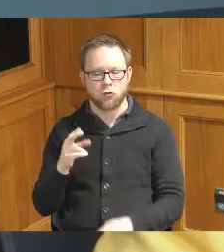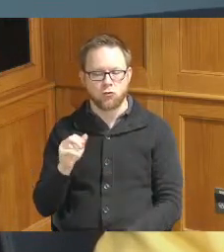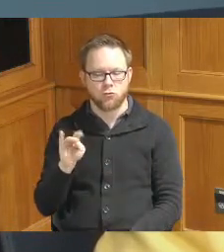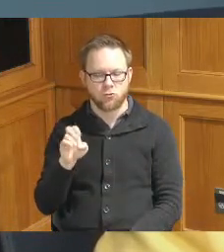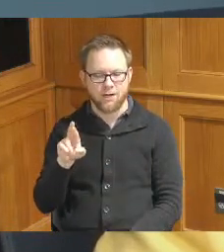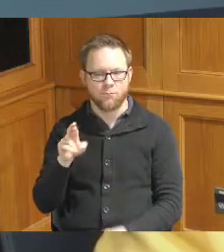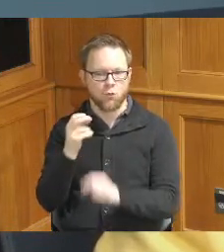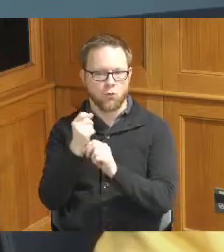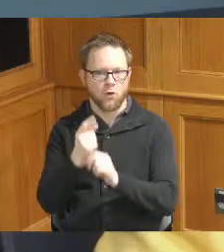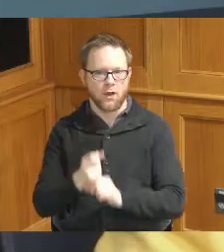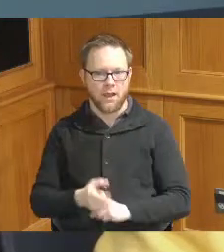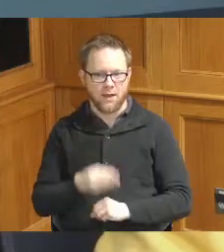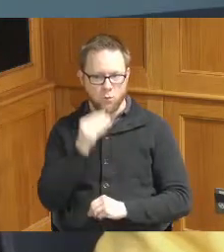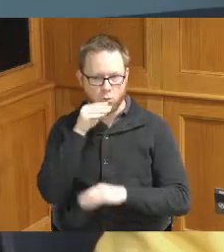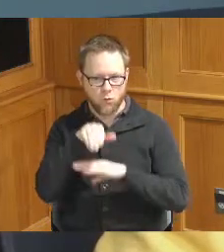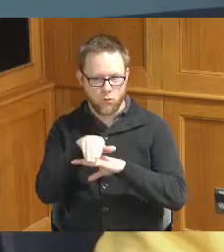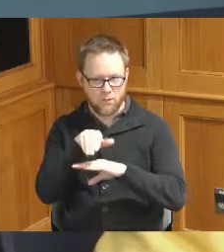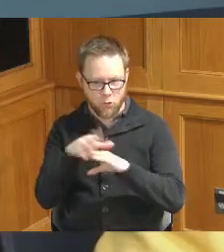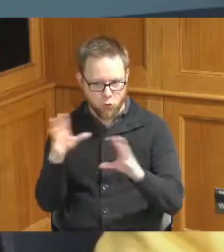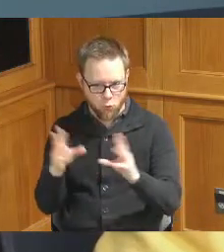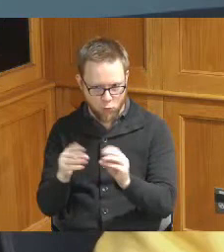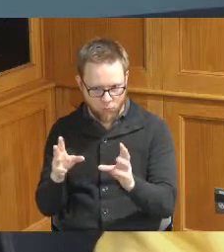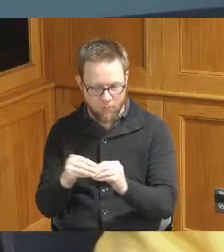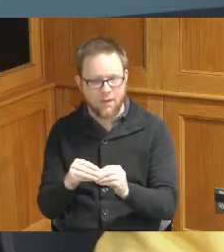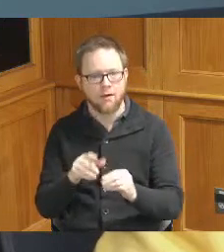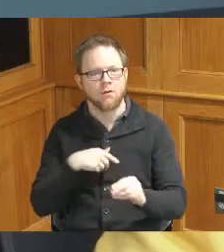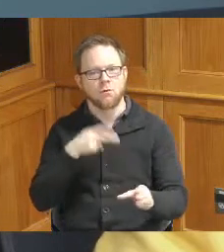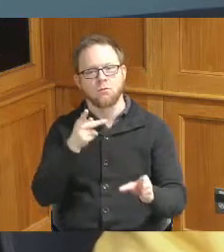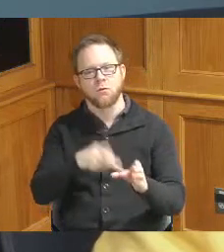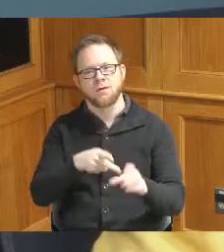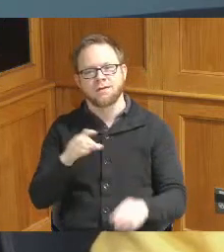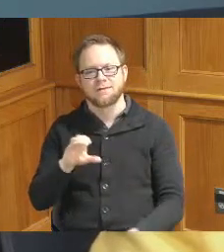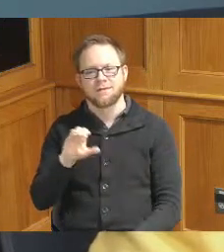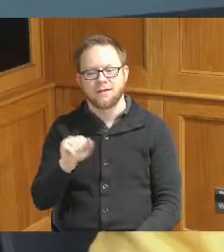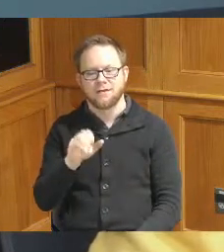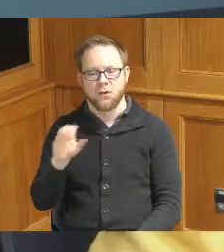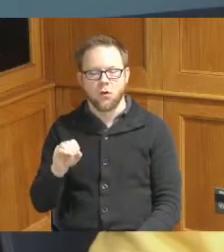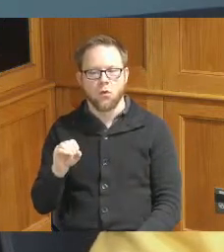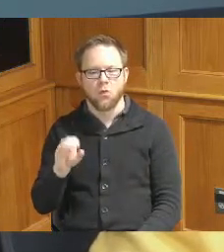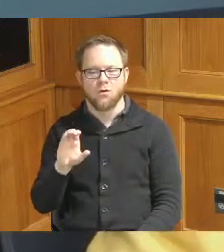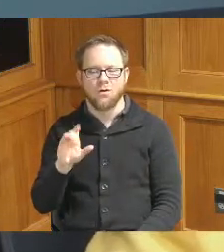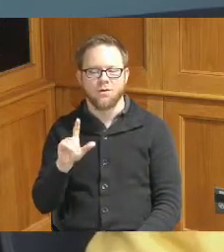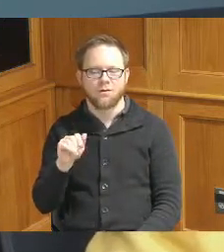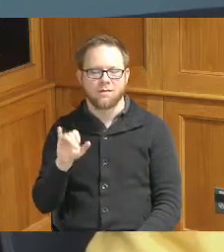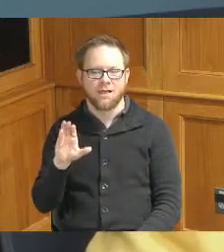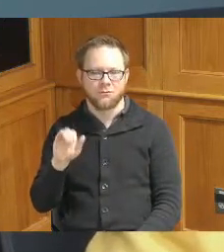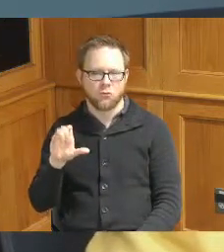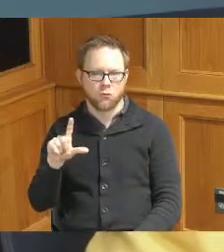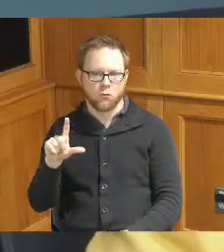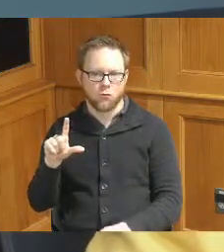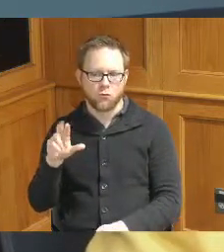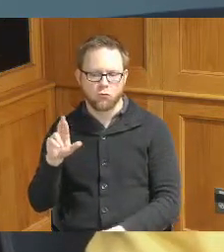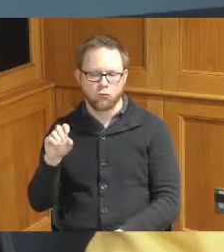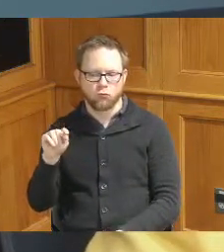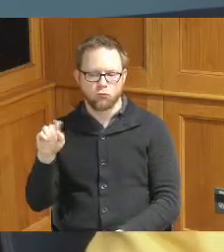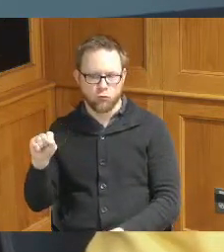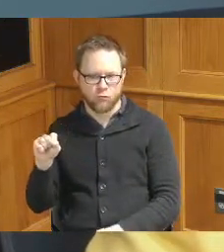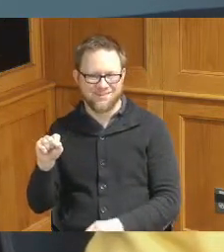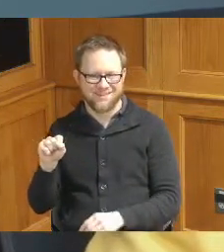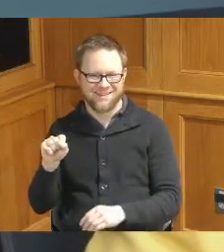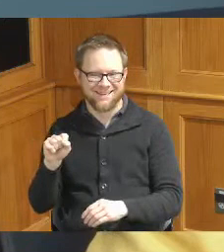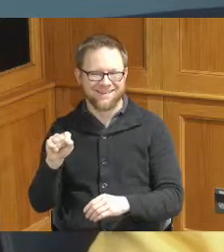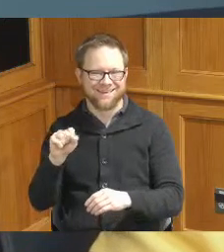last met I participated in the CSO classical Roots kickoff breakfast which was excellent and then we